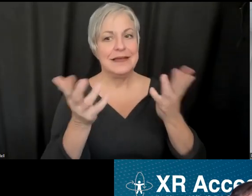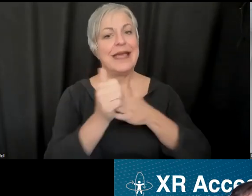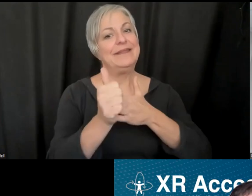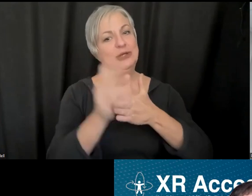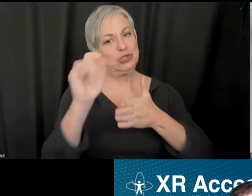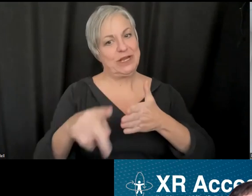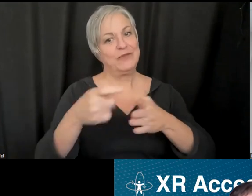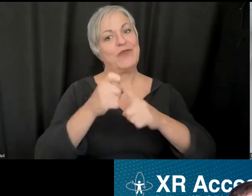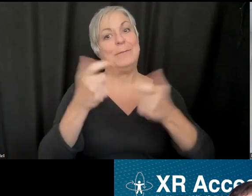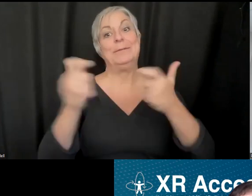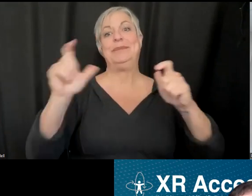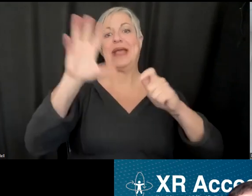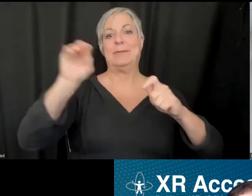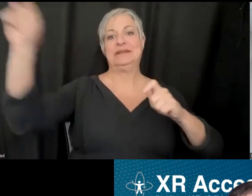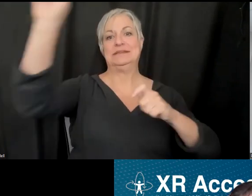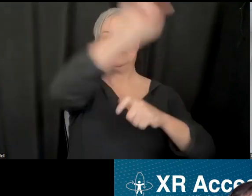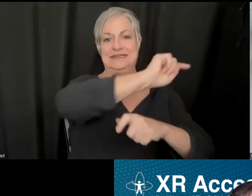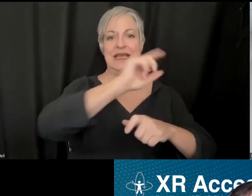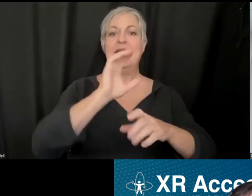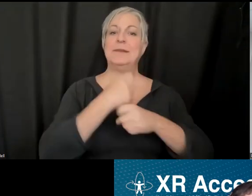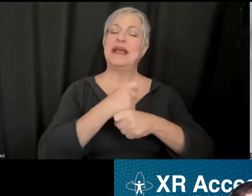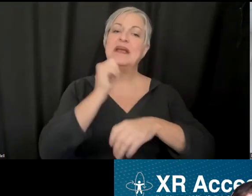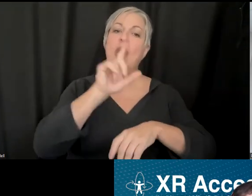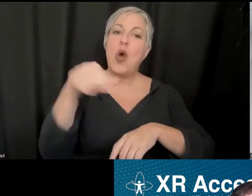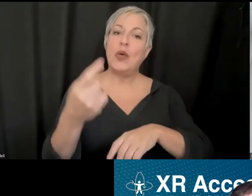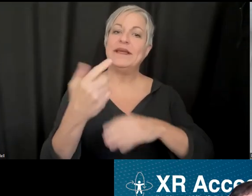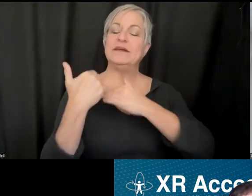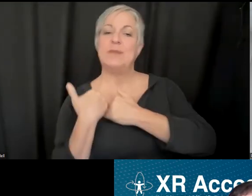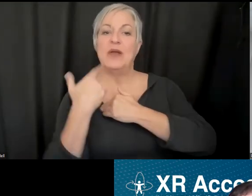terms of making it not just on the onus of the individual